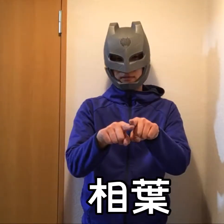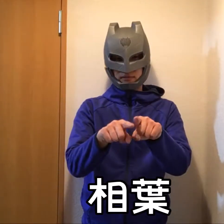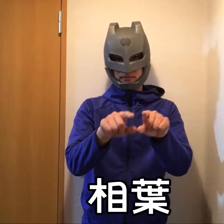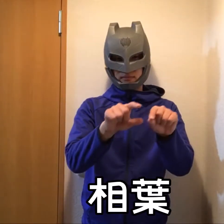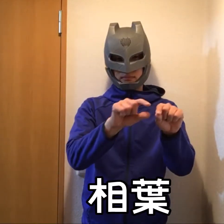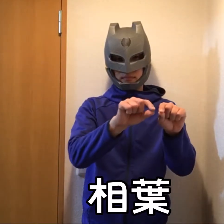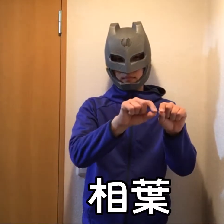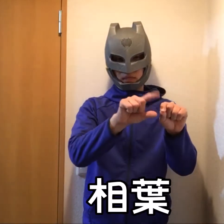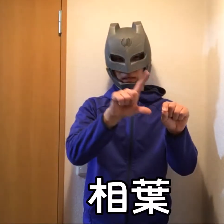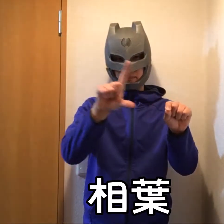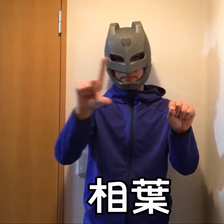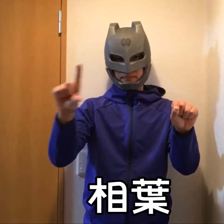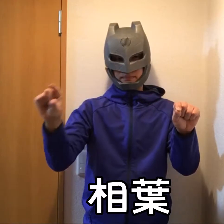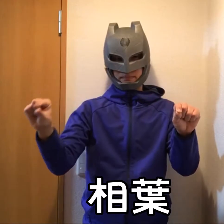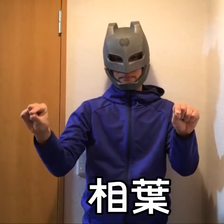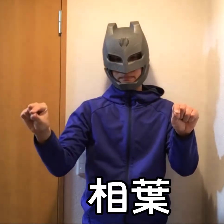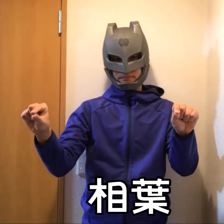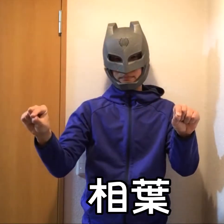Aiba (person's name)